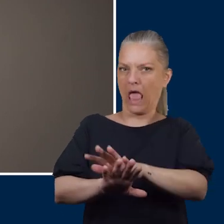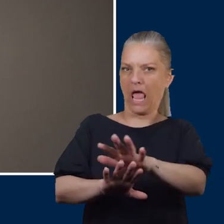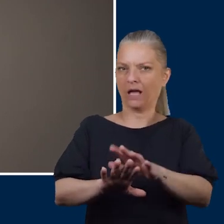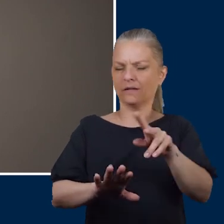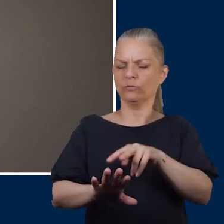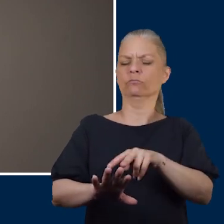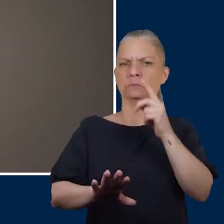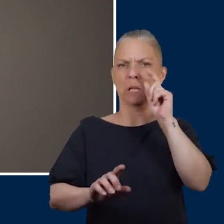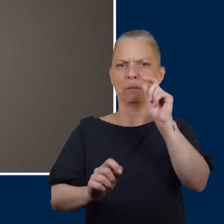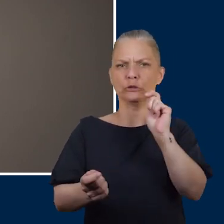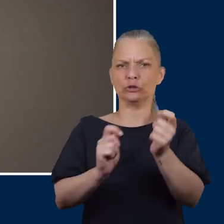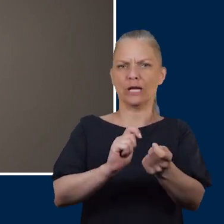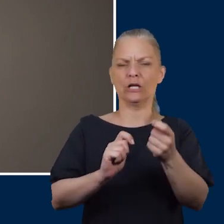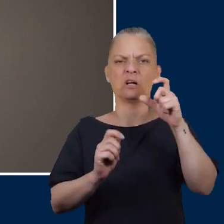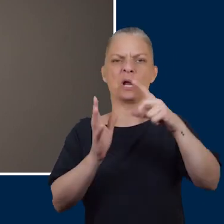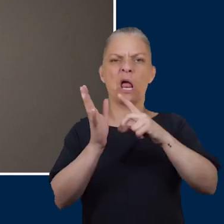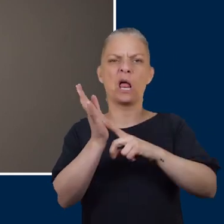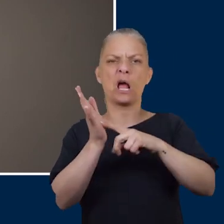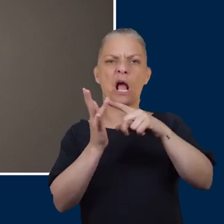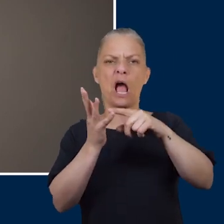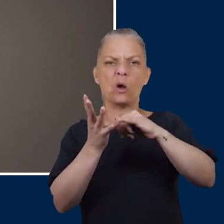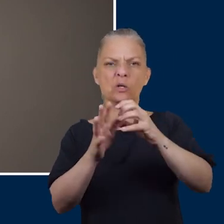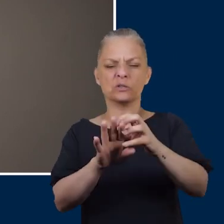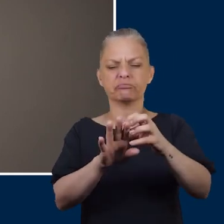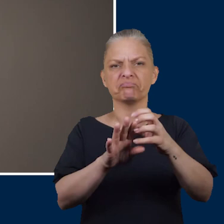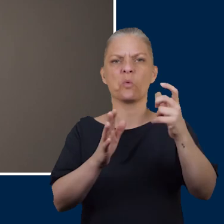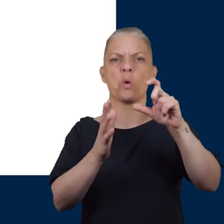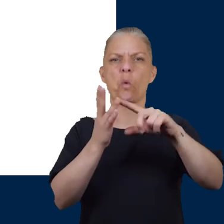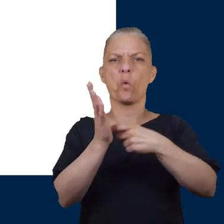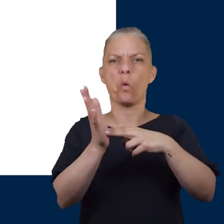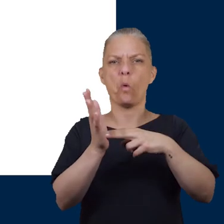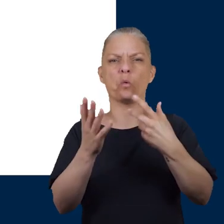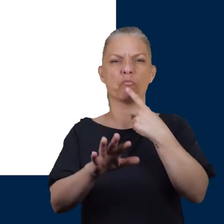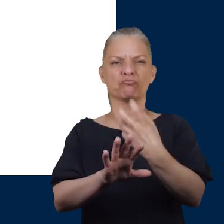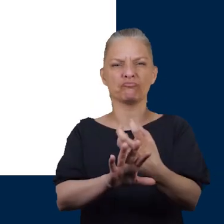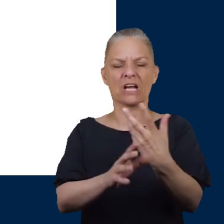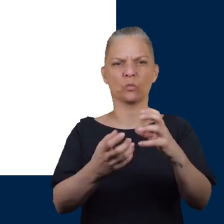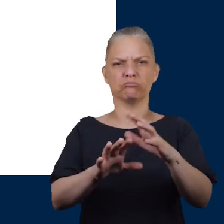changes such as callus, corns, redness or bruising. If you have callus with bruising